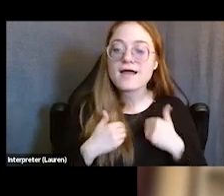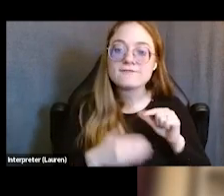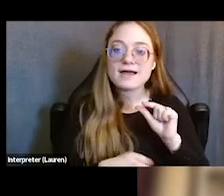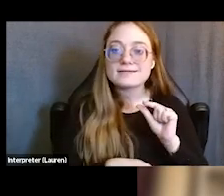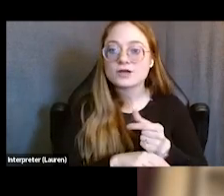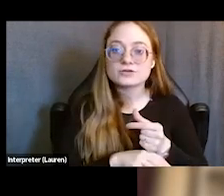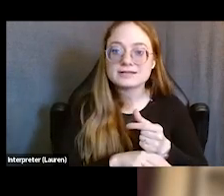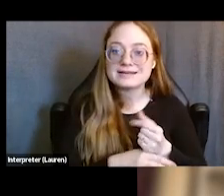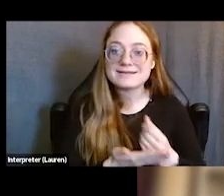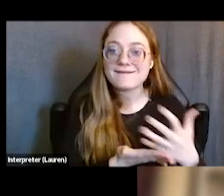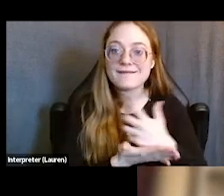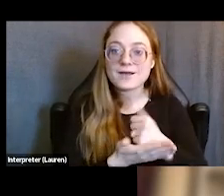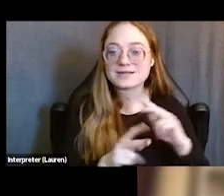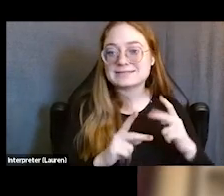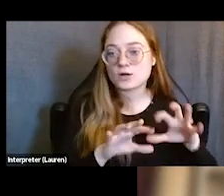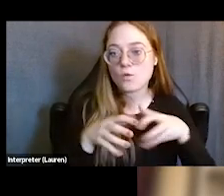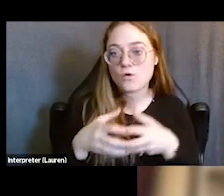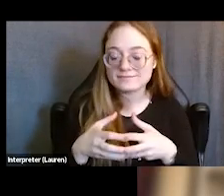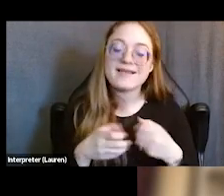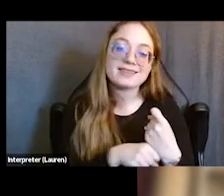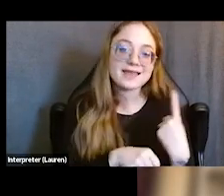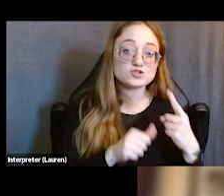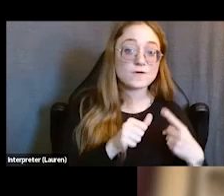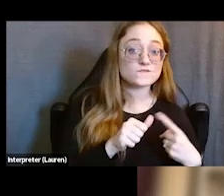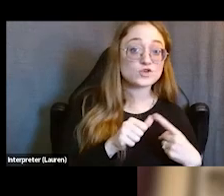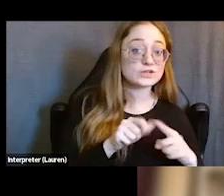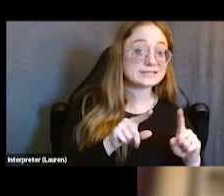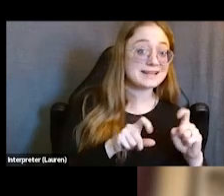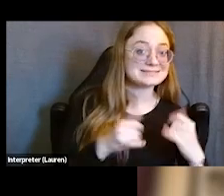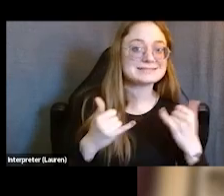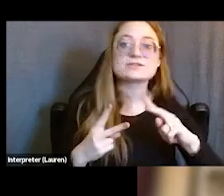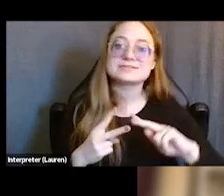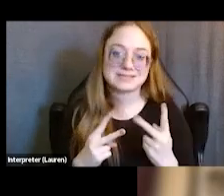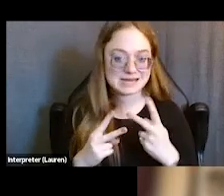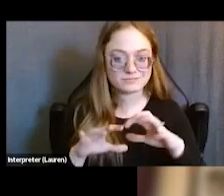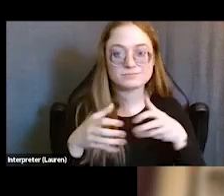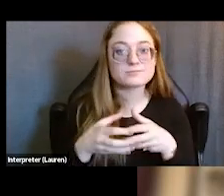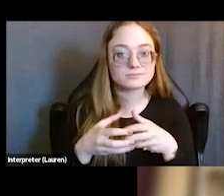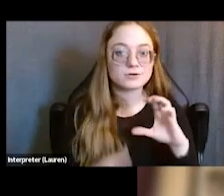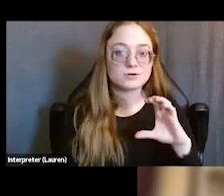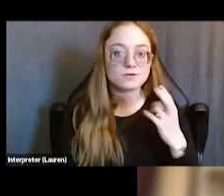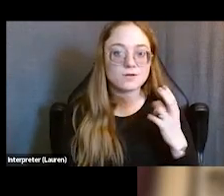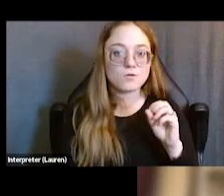So last year, we launched an initial pilot cohort. This year, we have a second cohort. For those of you unfamiliar with guaranteed income,